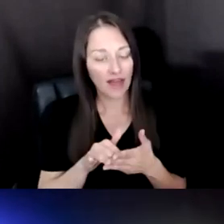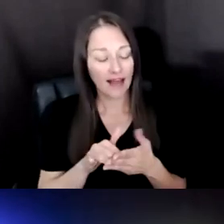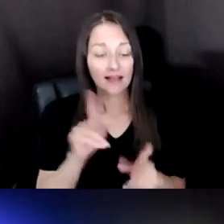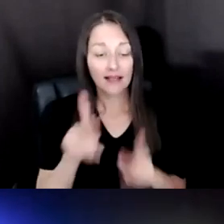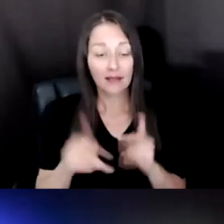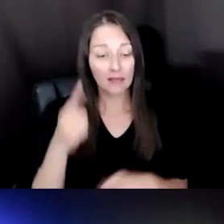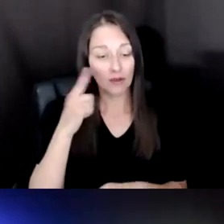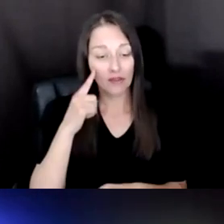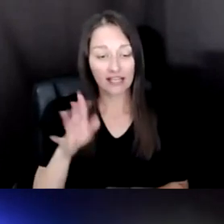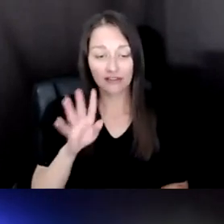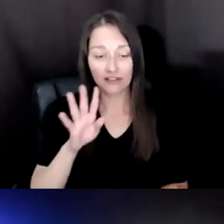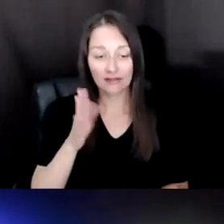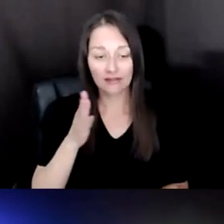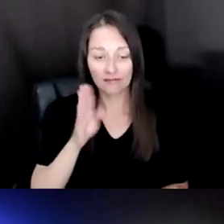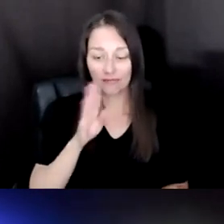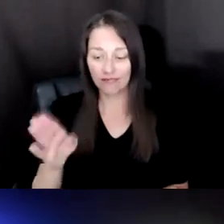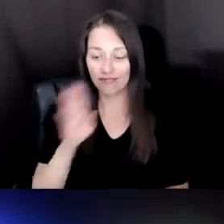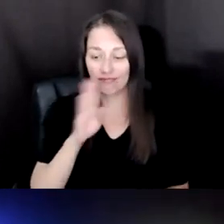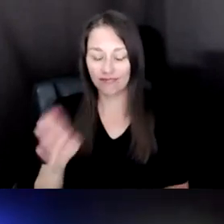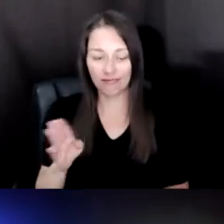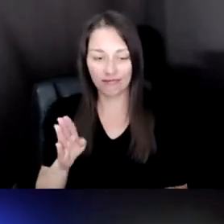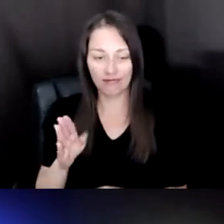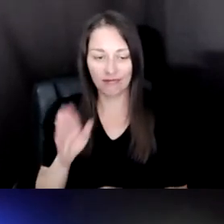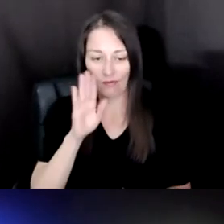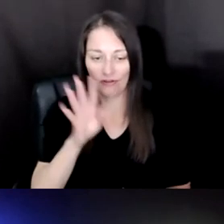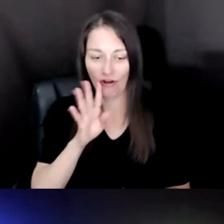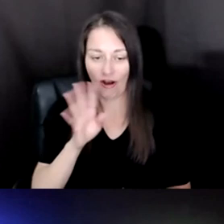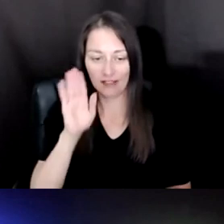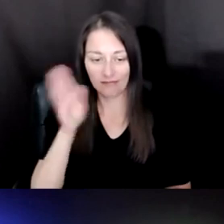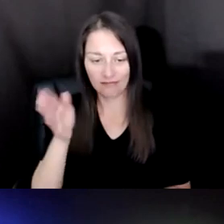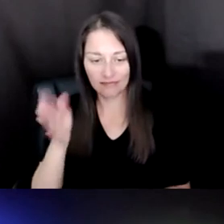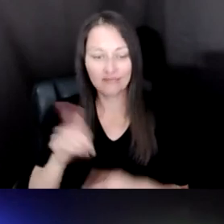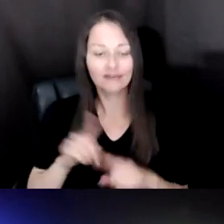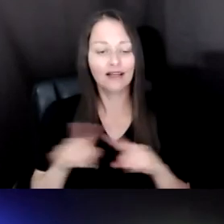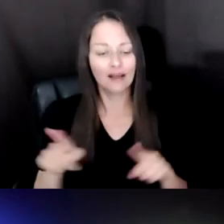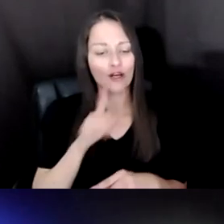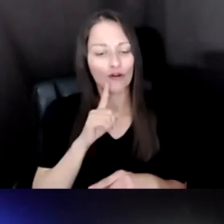AND IN PROJECTS LIKE THIS IT DEMONSTRATES HOW THIS REALLY IS A MULTI-FACETED CONVERSATION